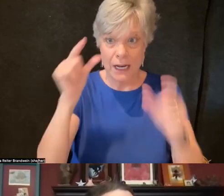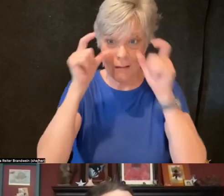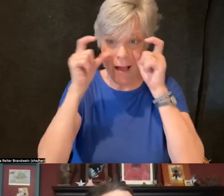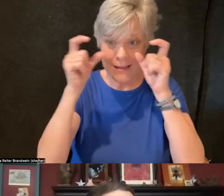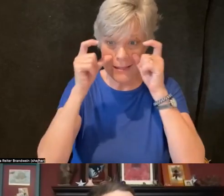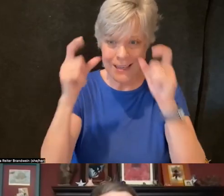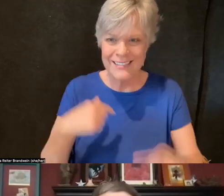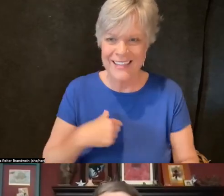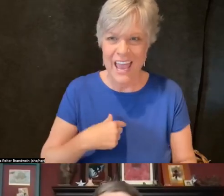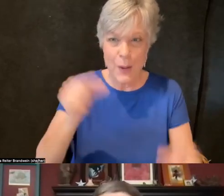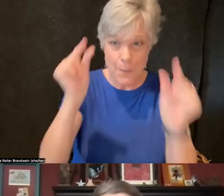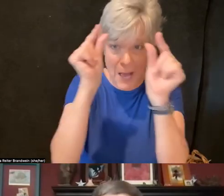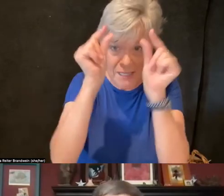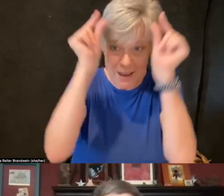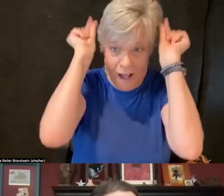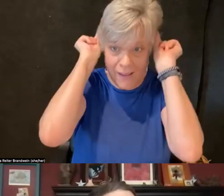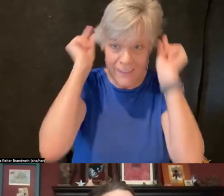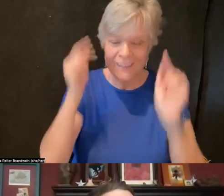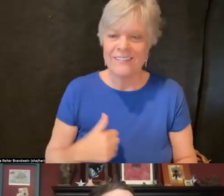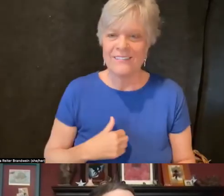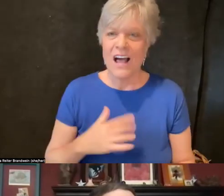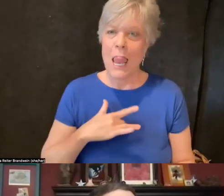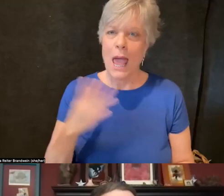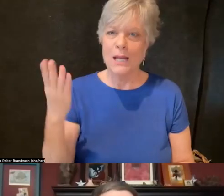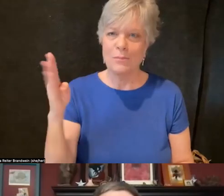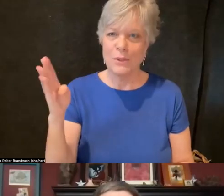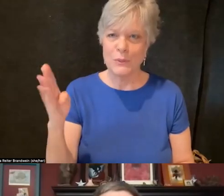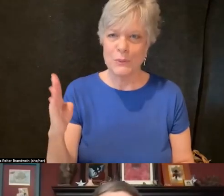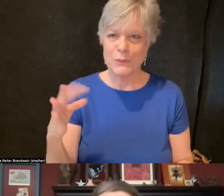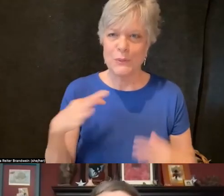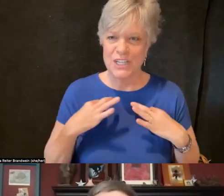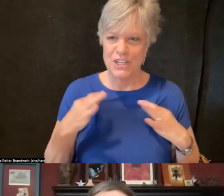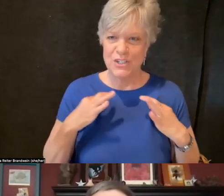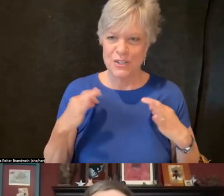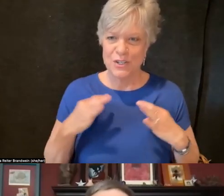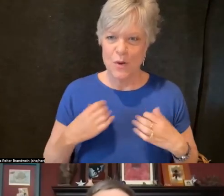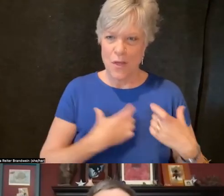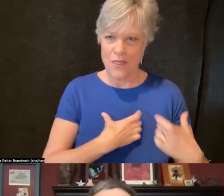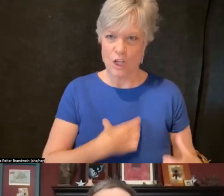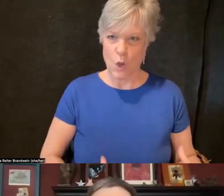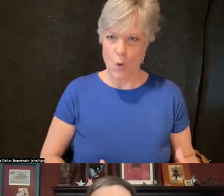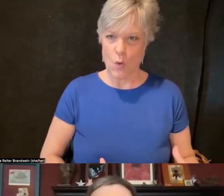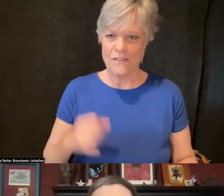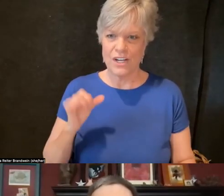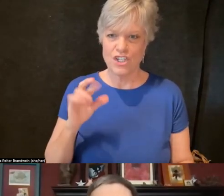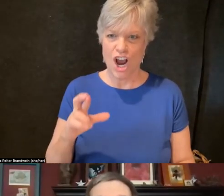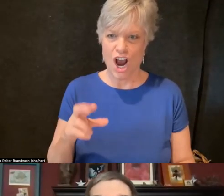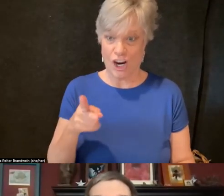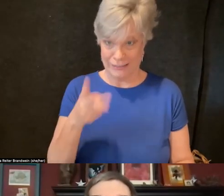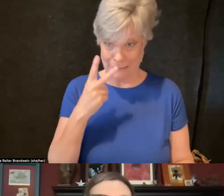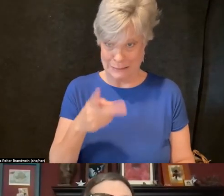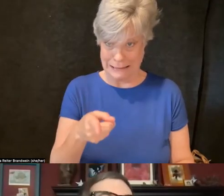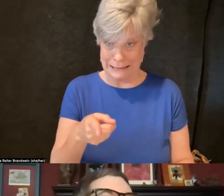I'm wearing a light blue T-shirt with a logo of a jar or maybe, I'll pull it up, it might be a pill bottle.